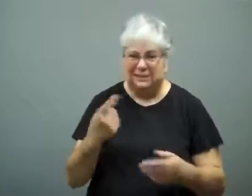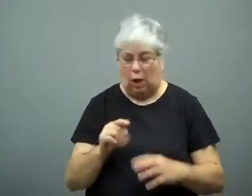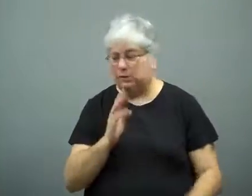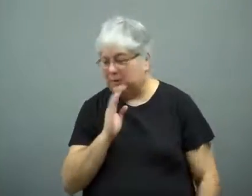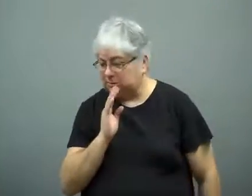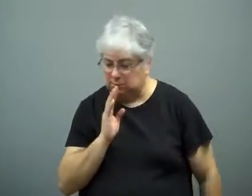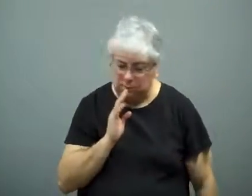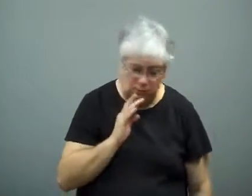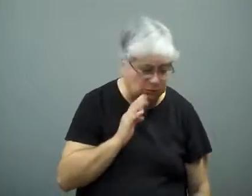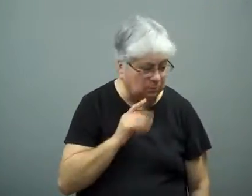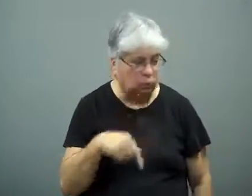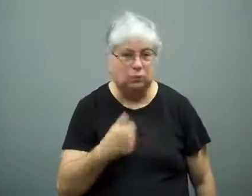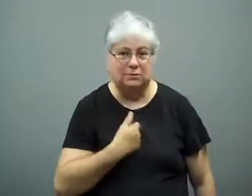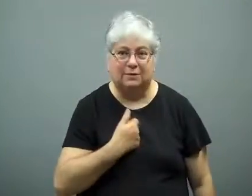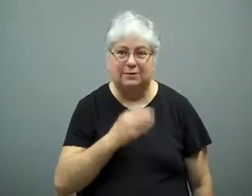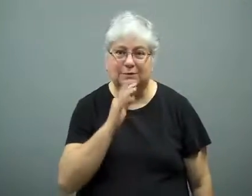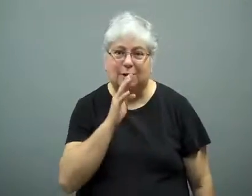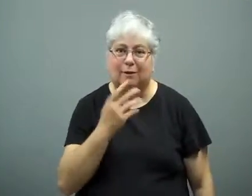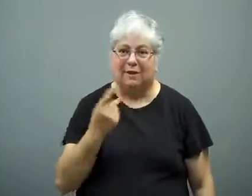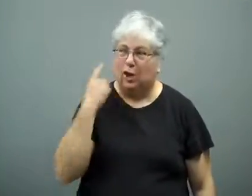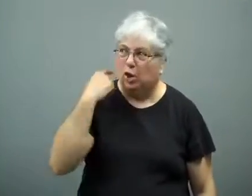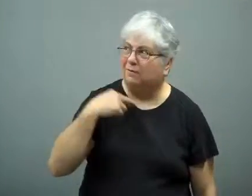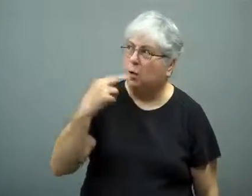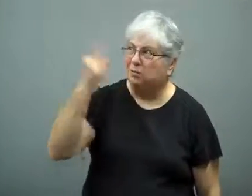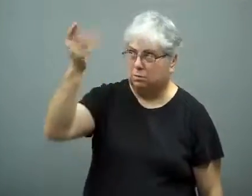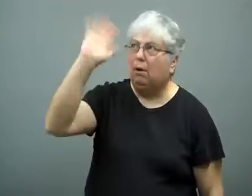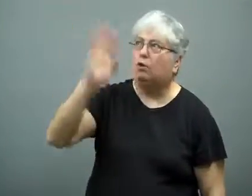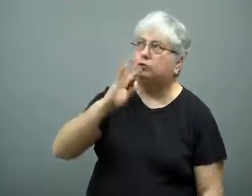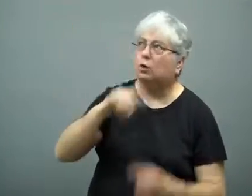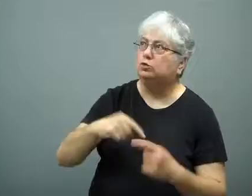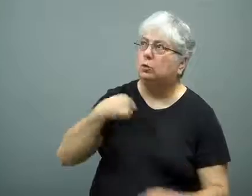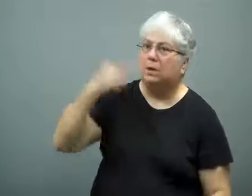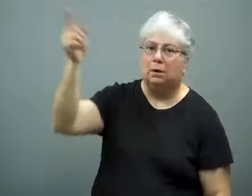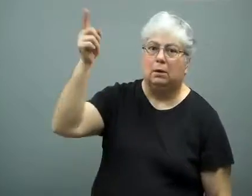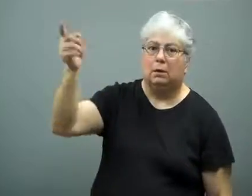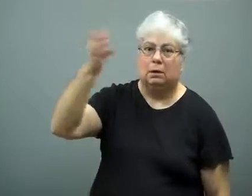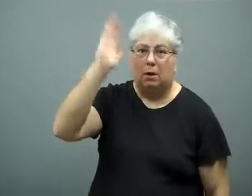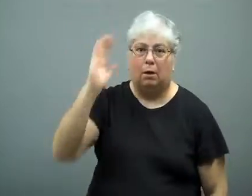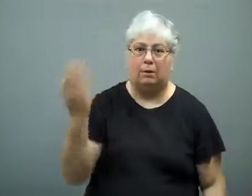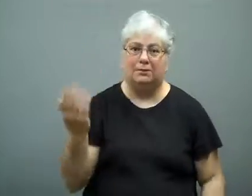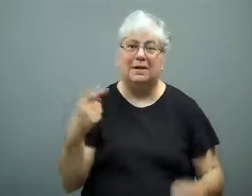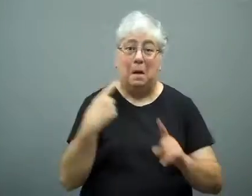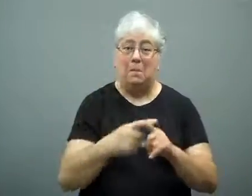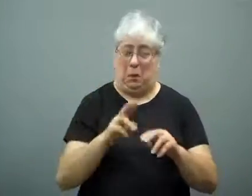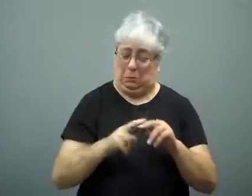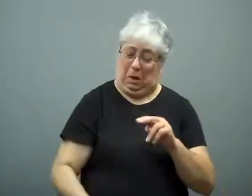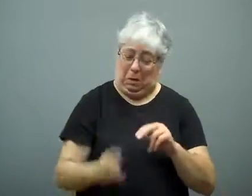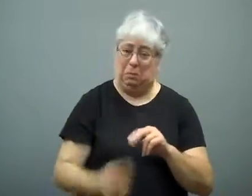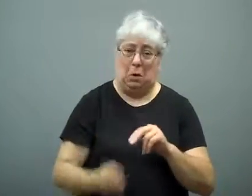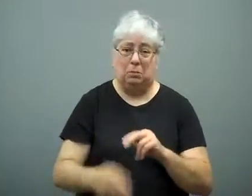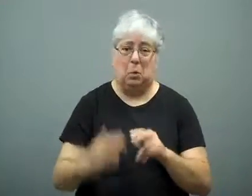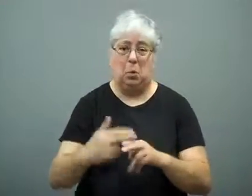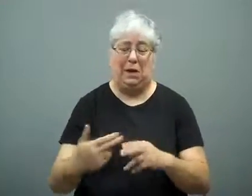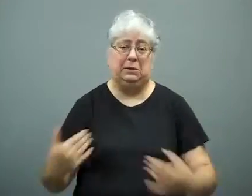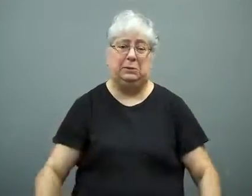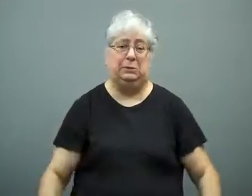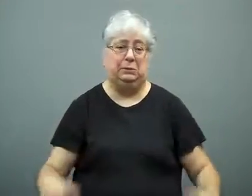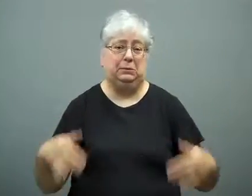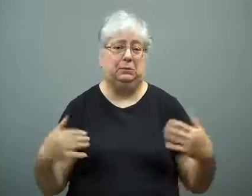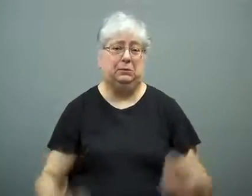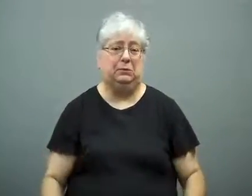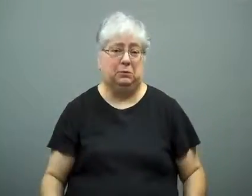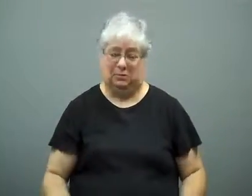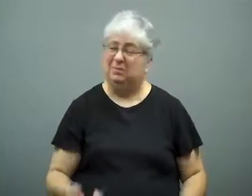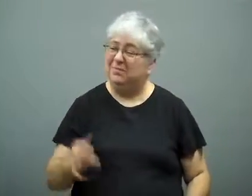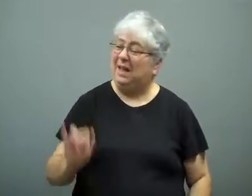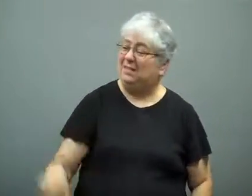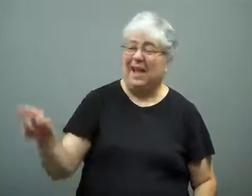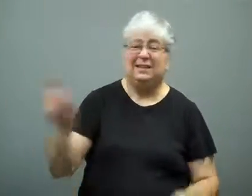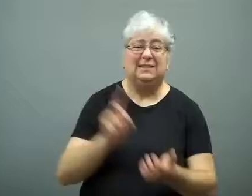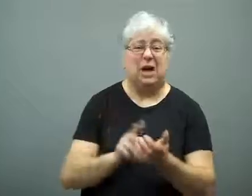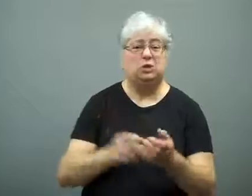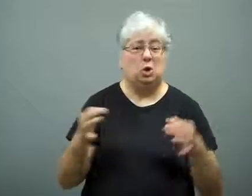He was talking to himself. He heard voices and said God was talking to him.